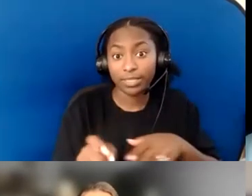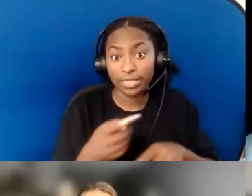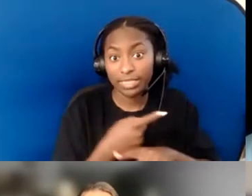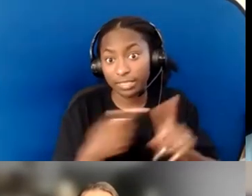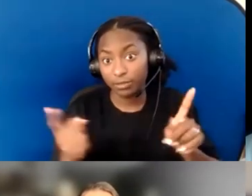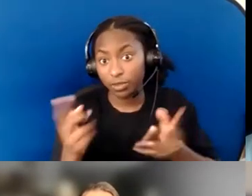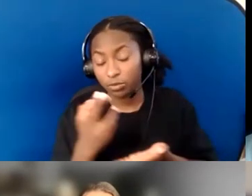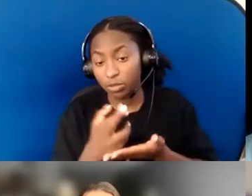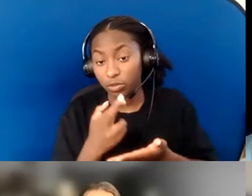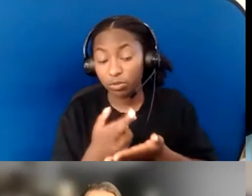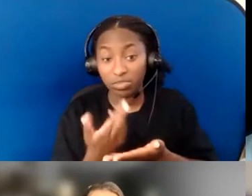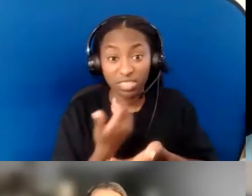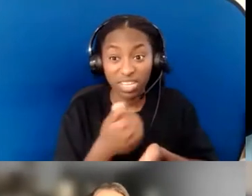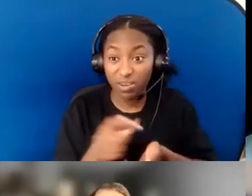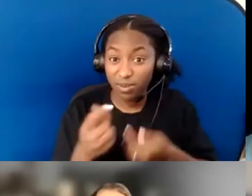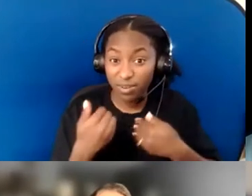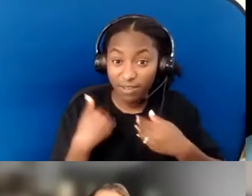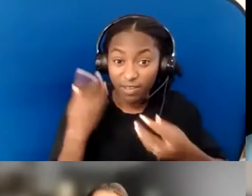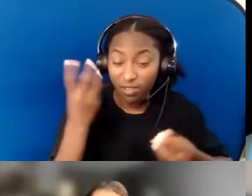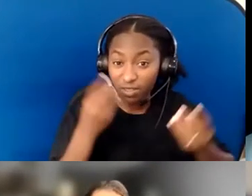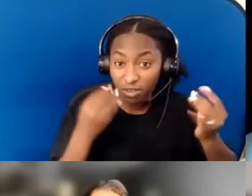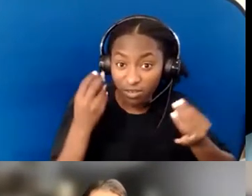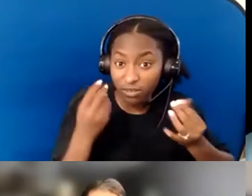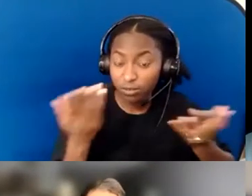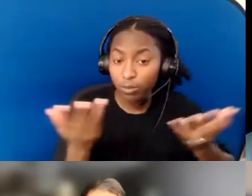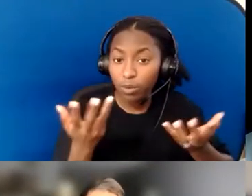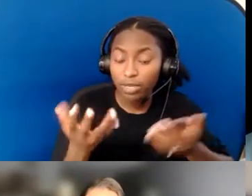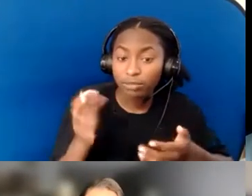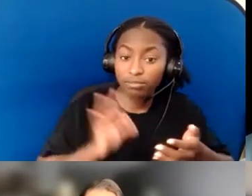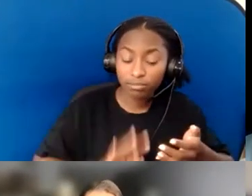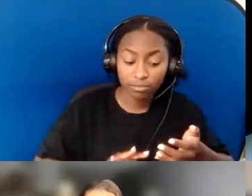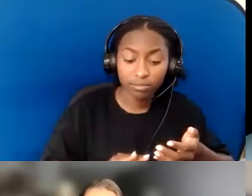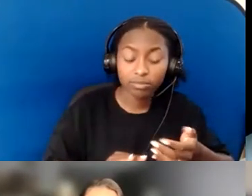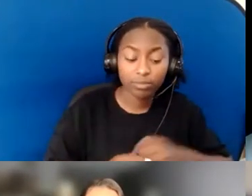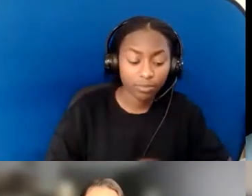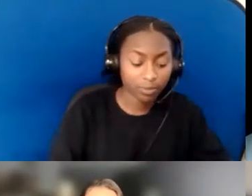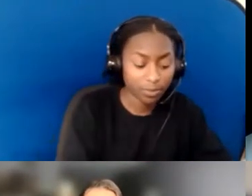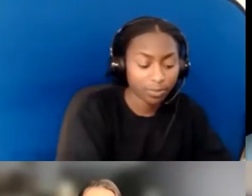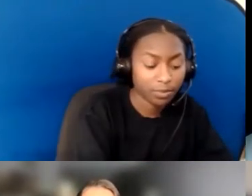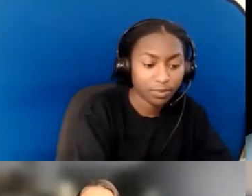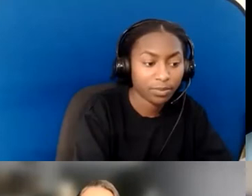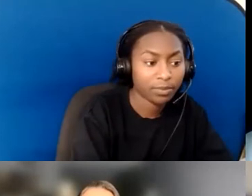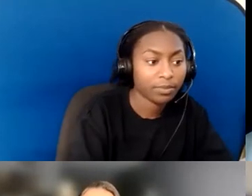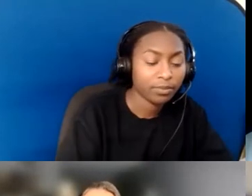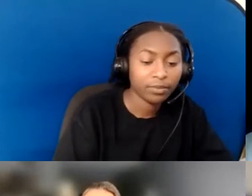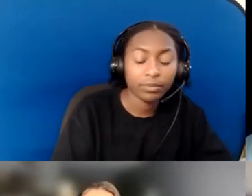Does anyone have anything that they found particularly helpful? When you unmute, I'll call your name out, and we'll hear from you.